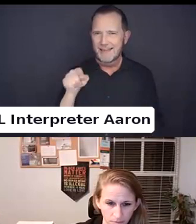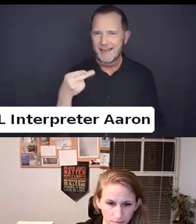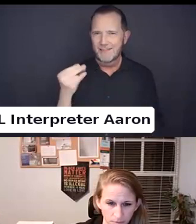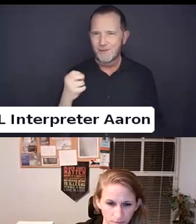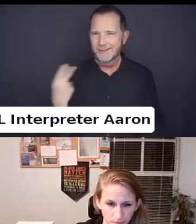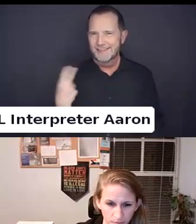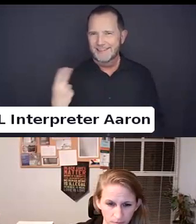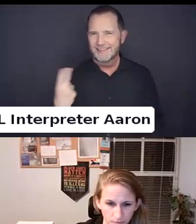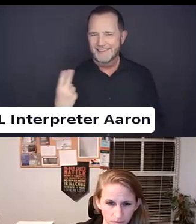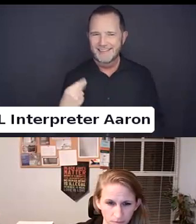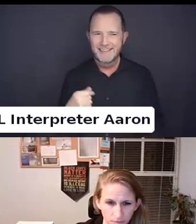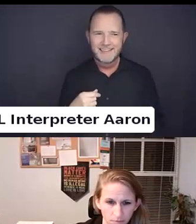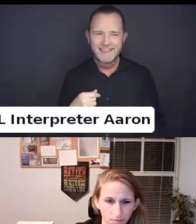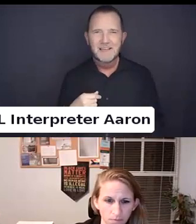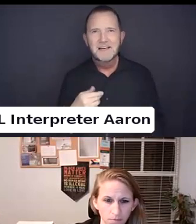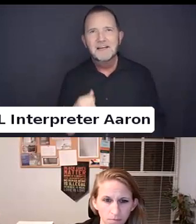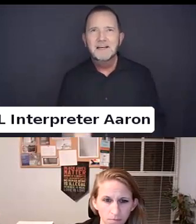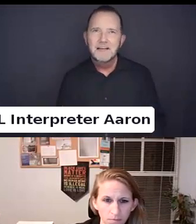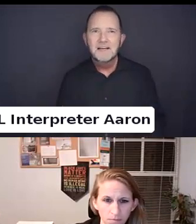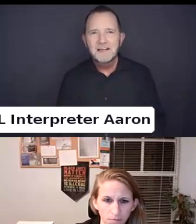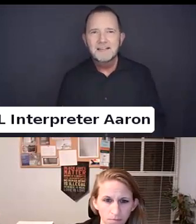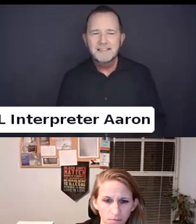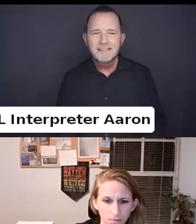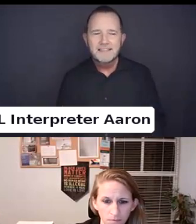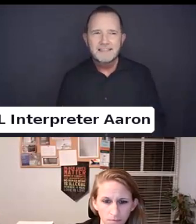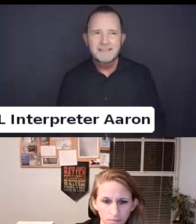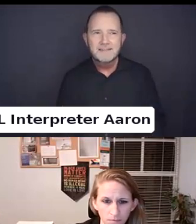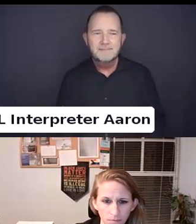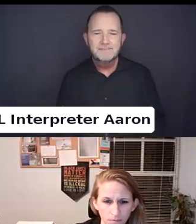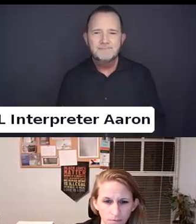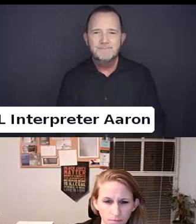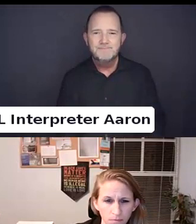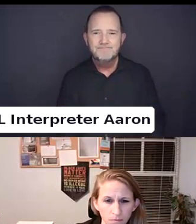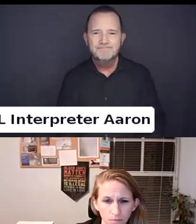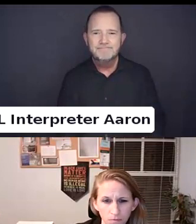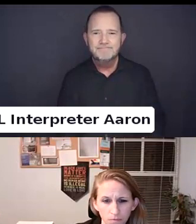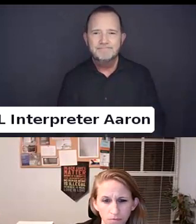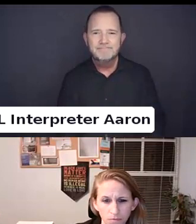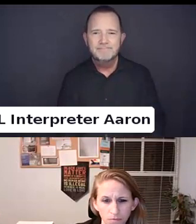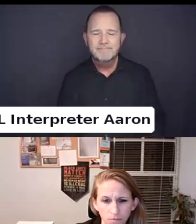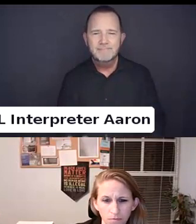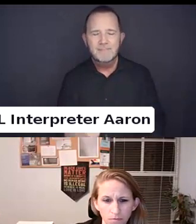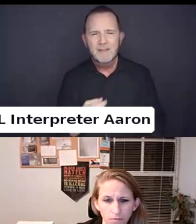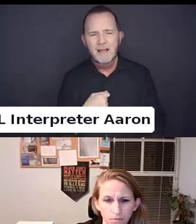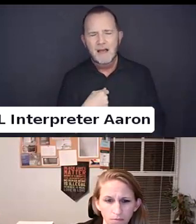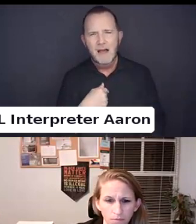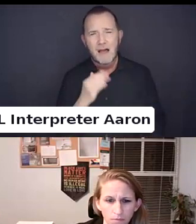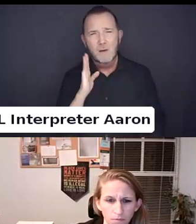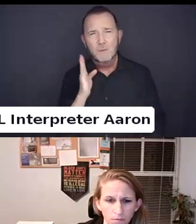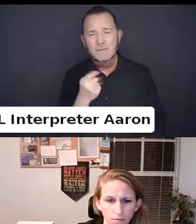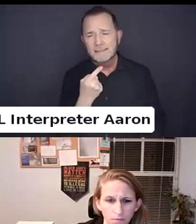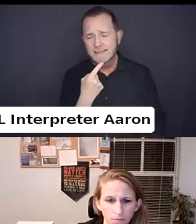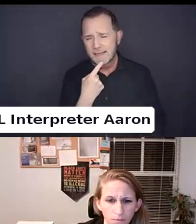I would say as far as priorities.